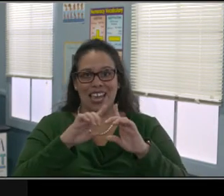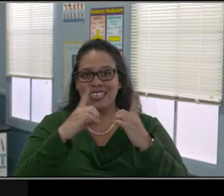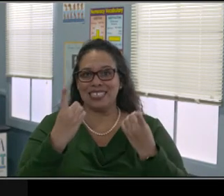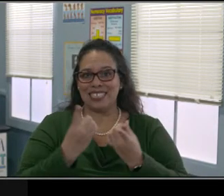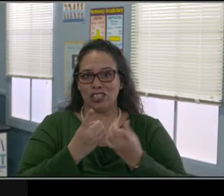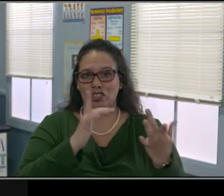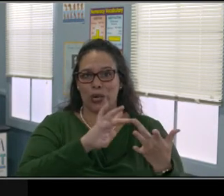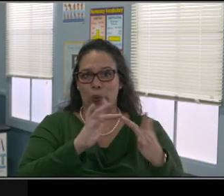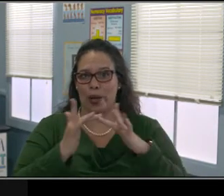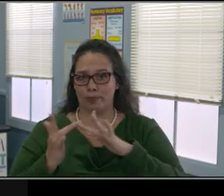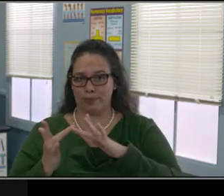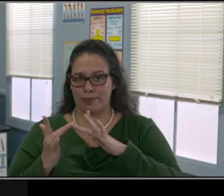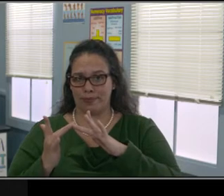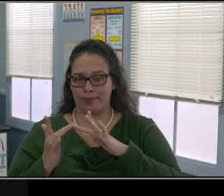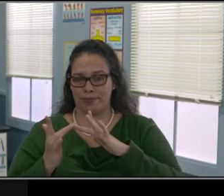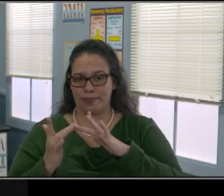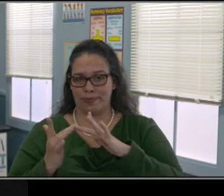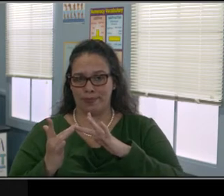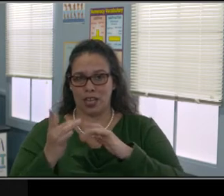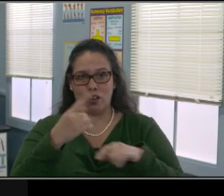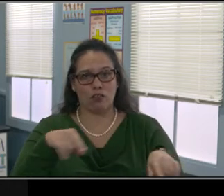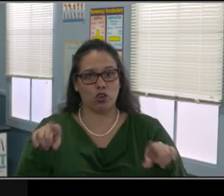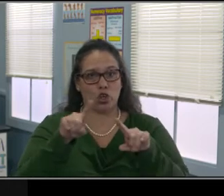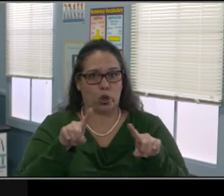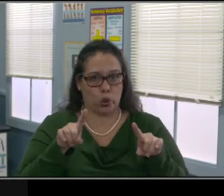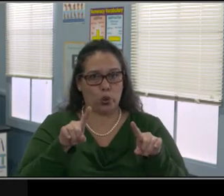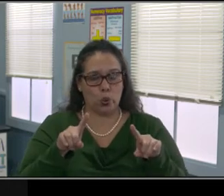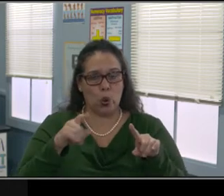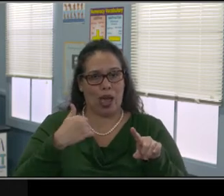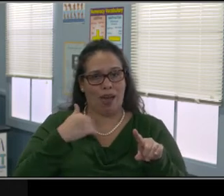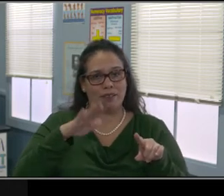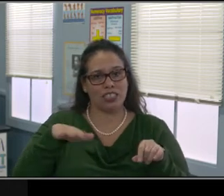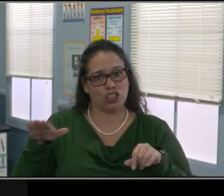and making sure that I know how to access the process